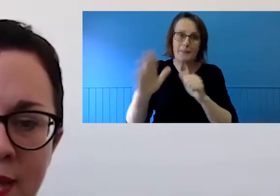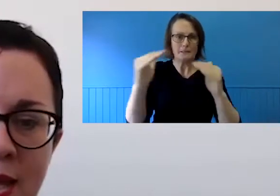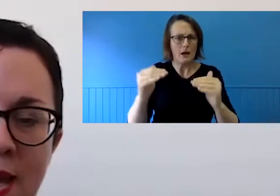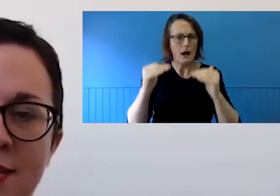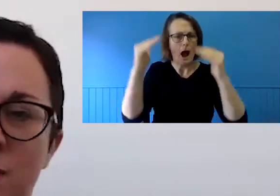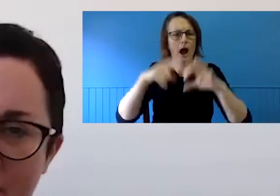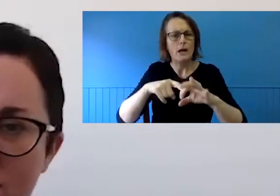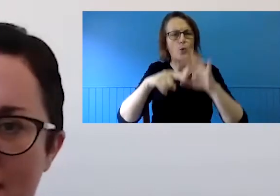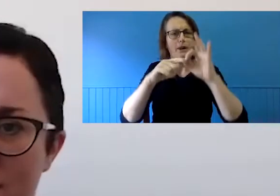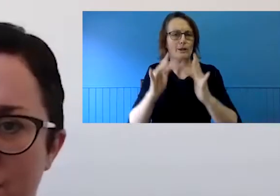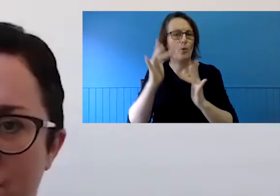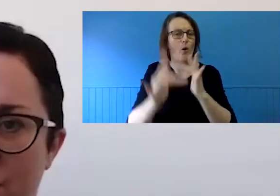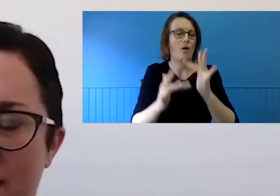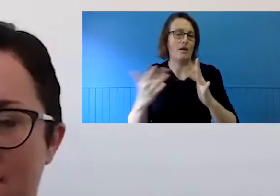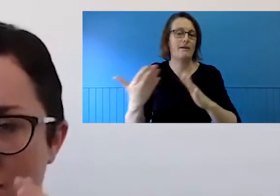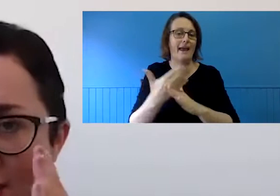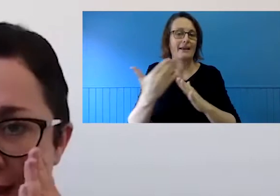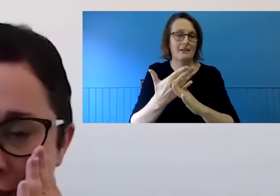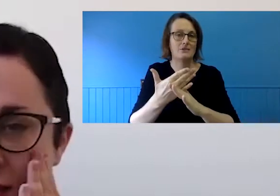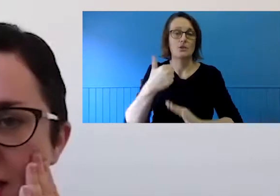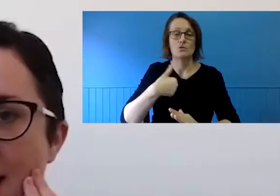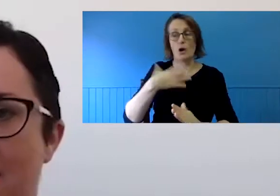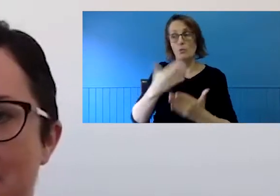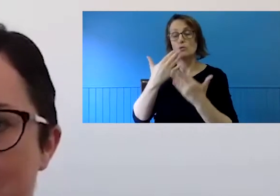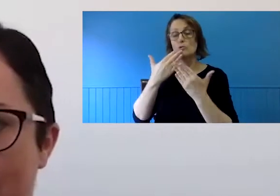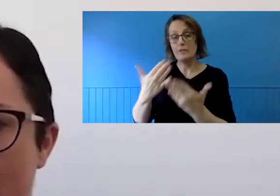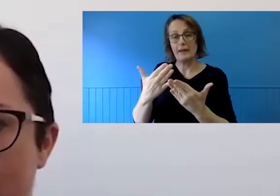I would like to acknowledge our digital providers